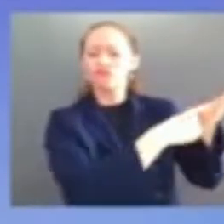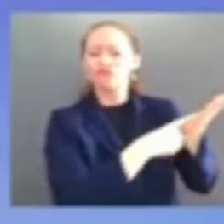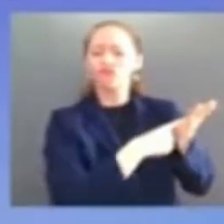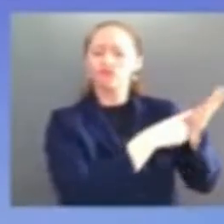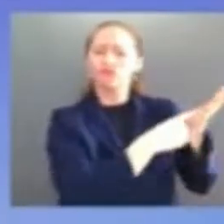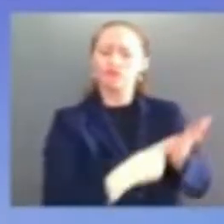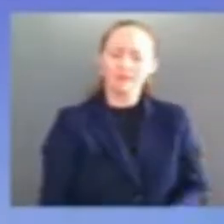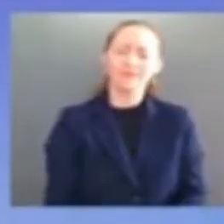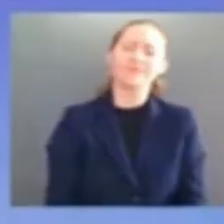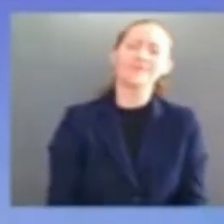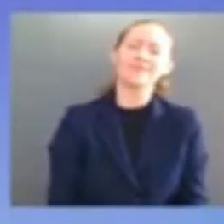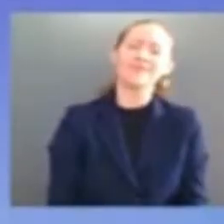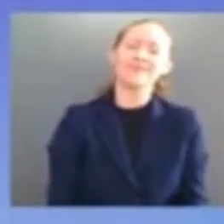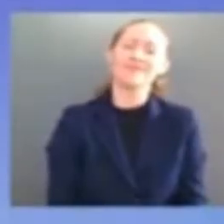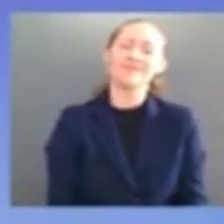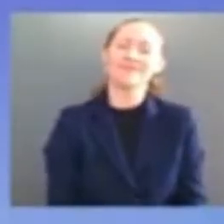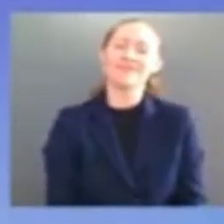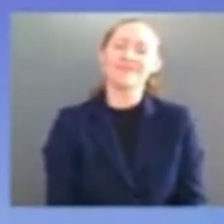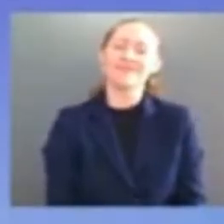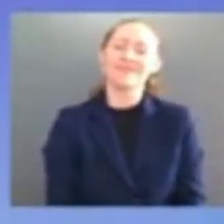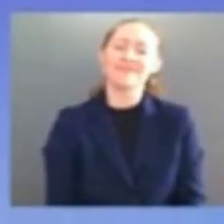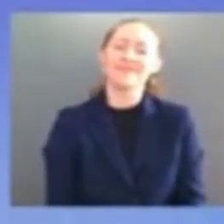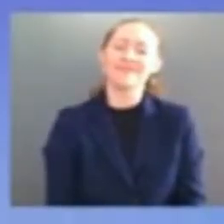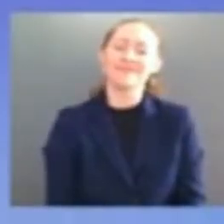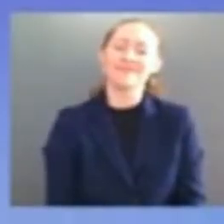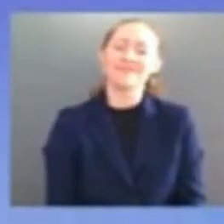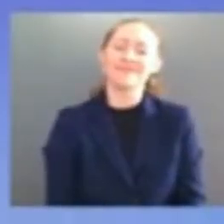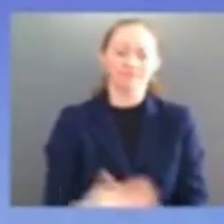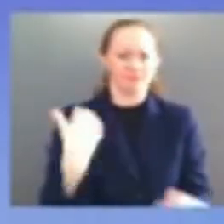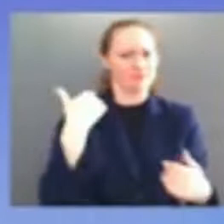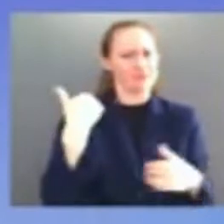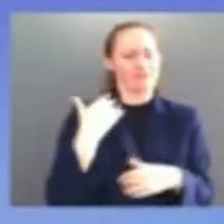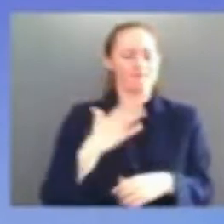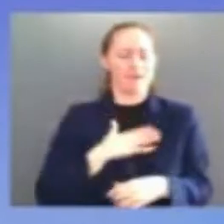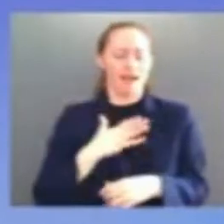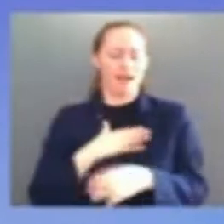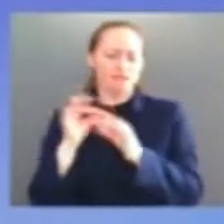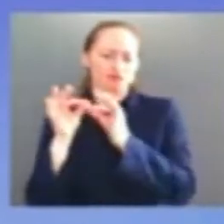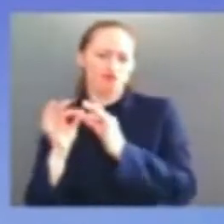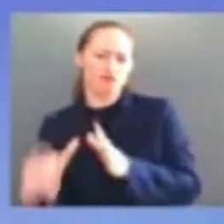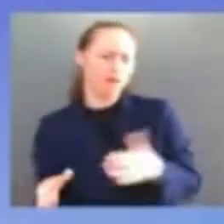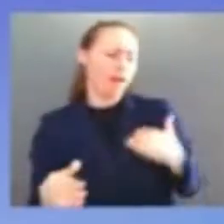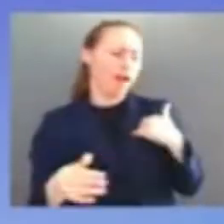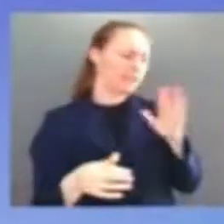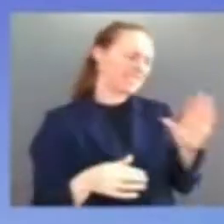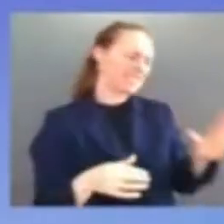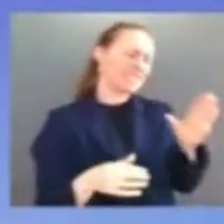interpret he looked at me in all seriousness he said can you define america for me and i